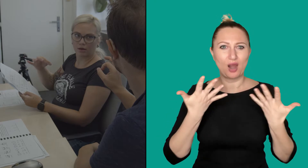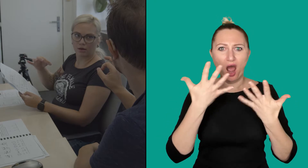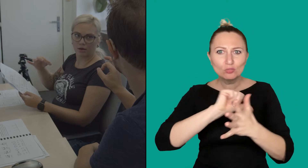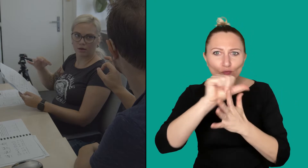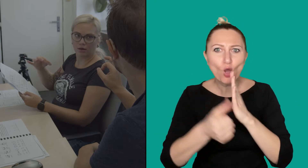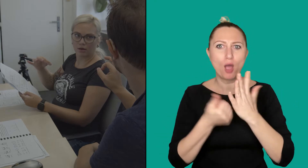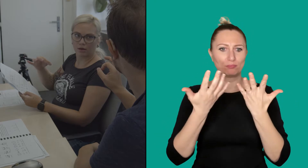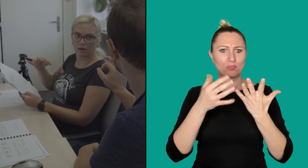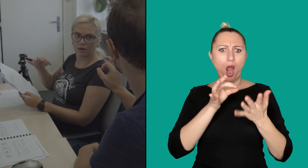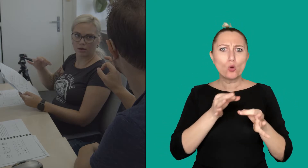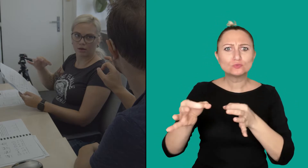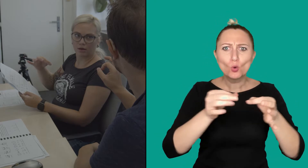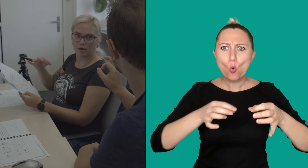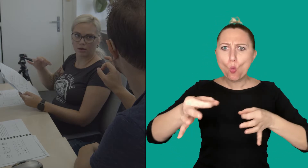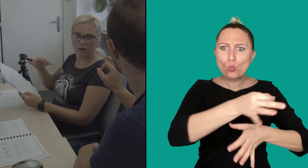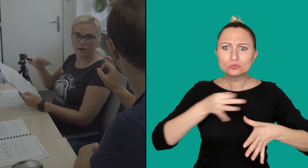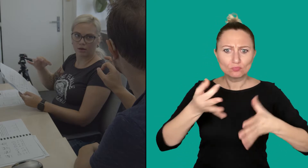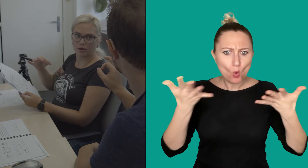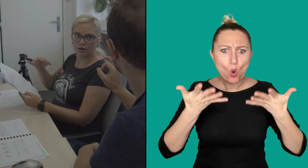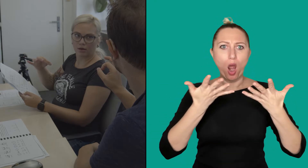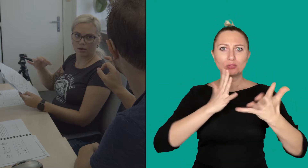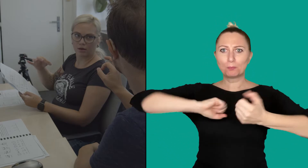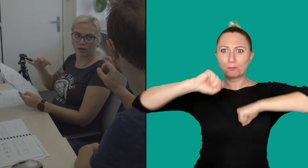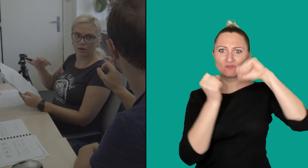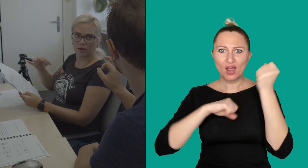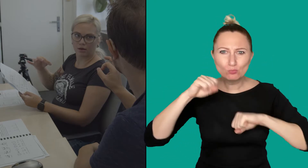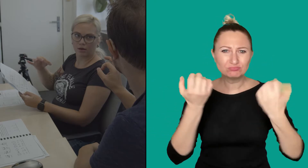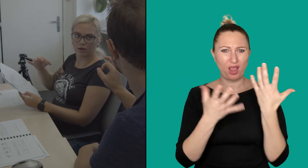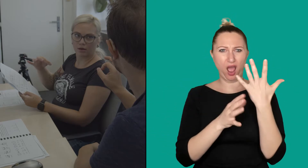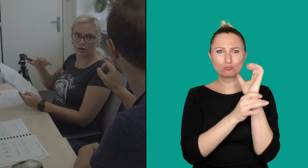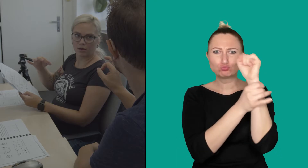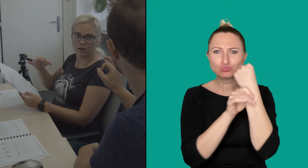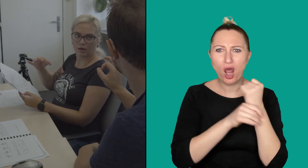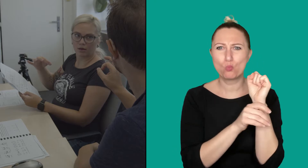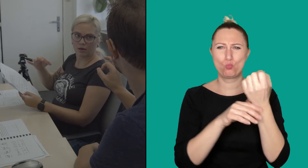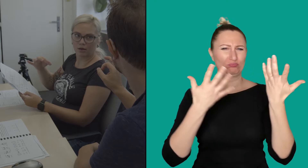the shape of the hand, the place and movement of the hands,